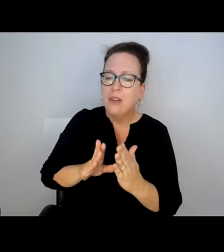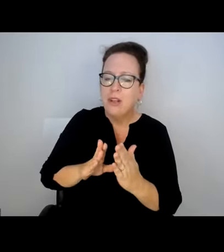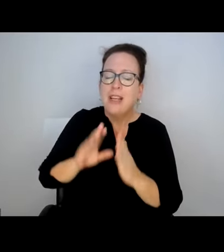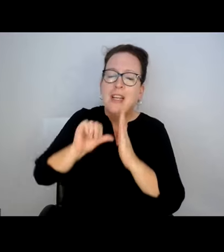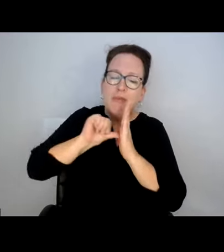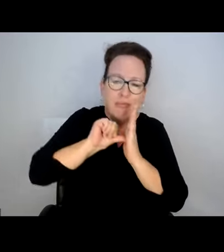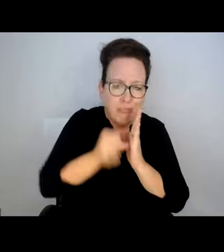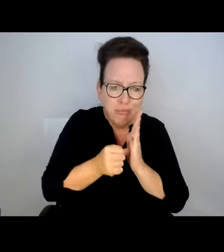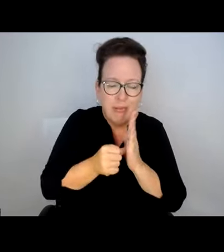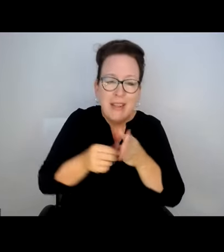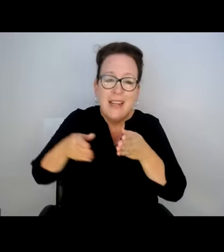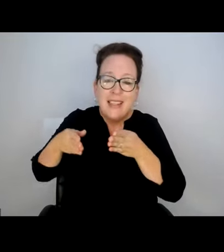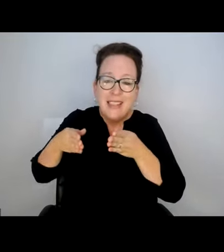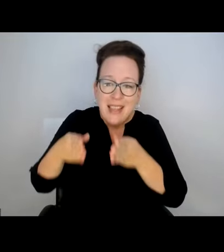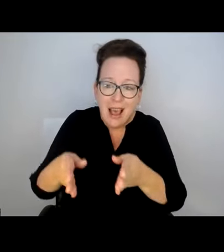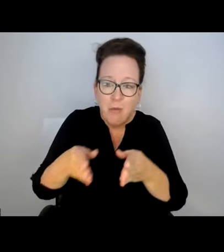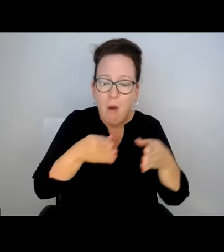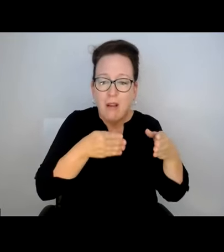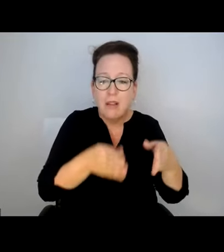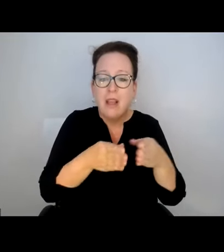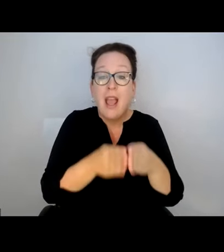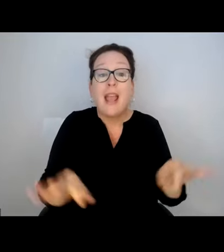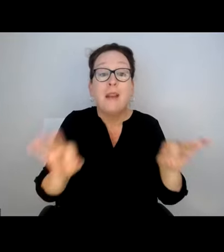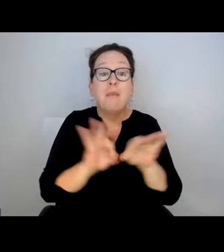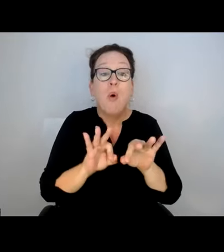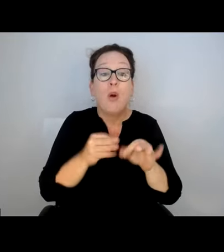STAFF, CONTRACTORS, AND